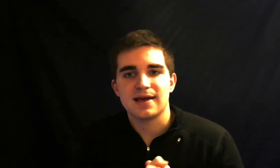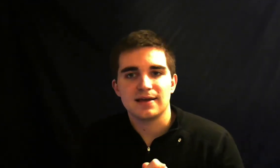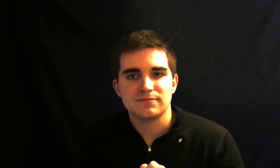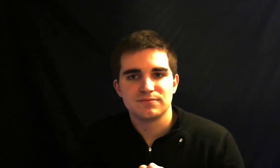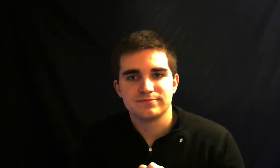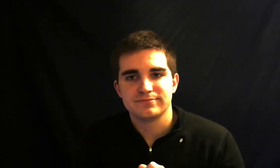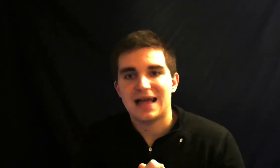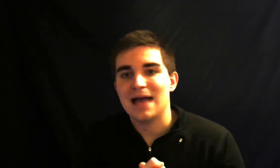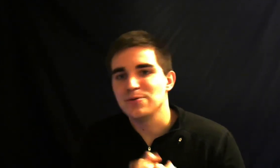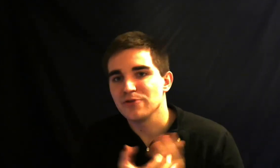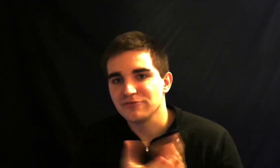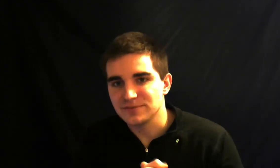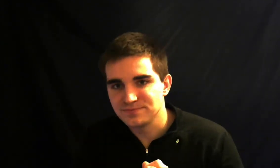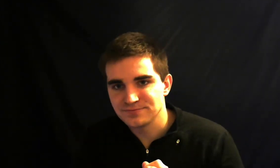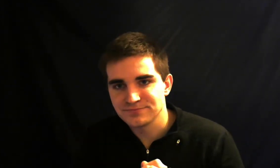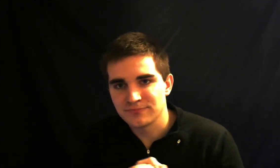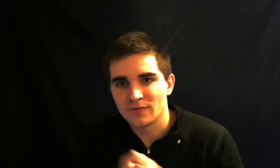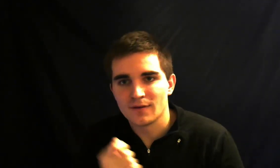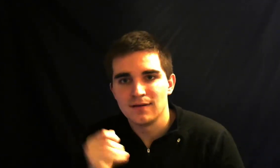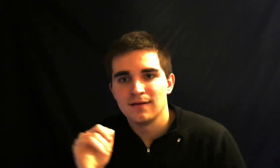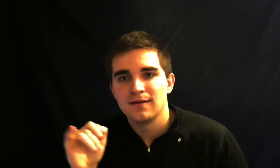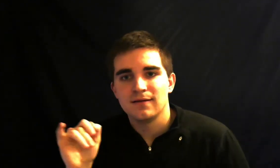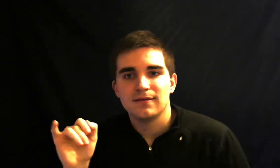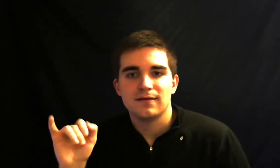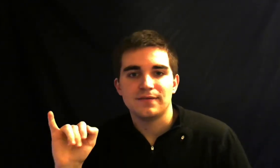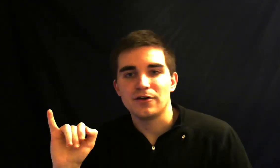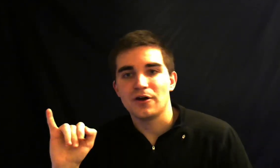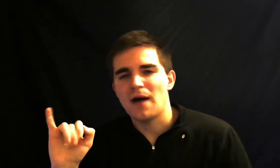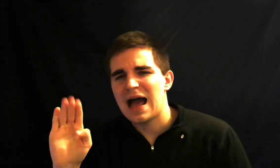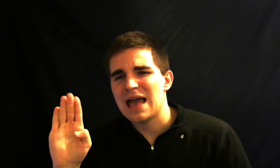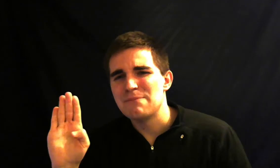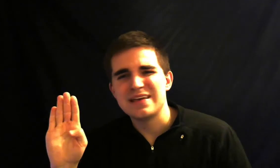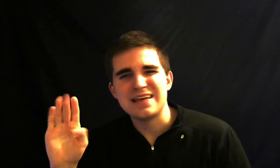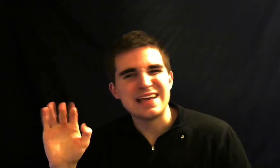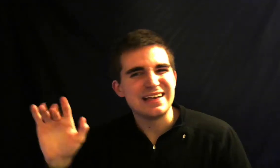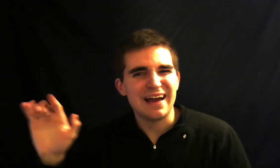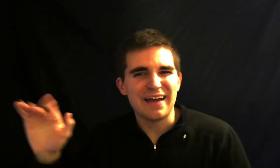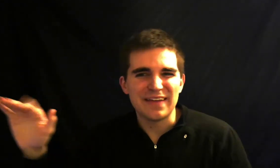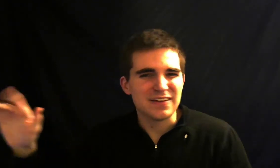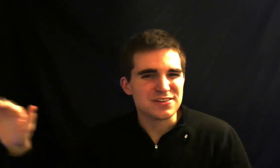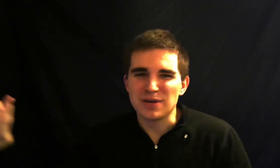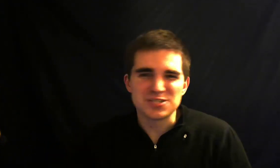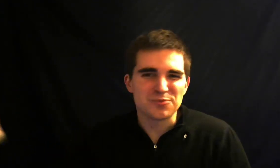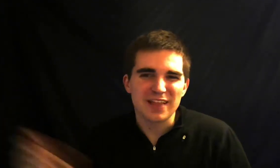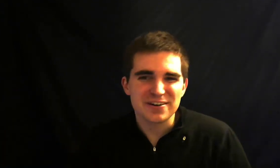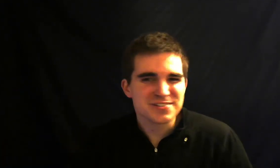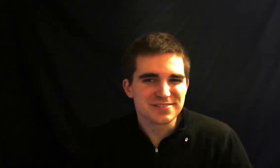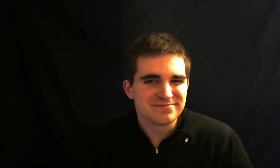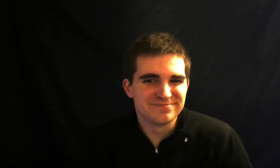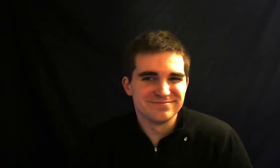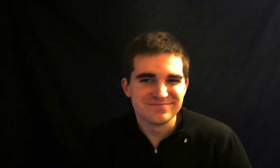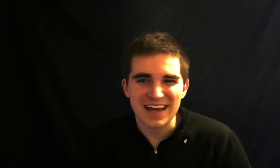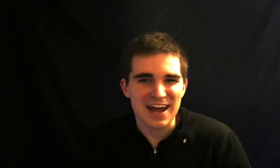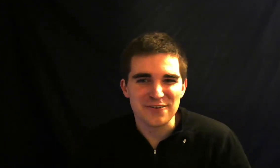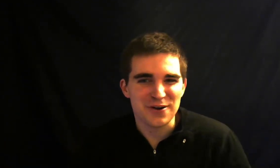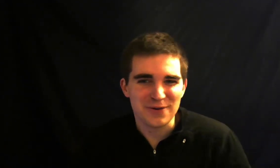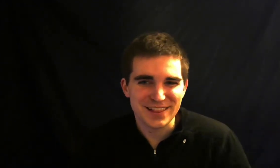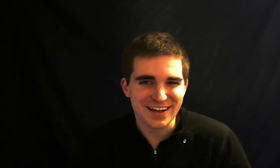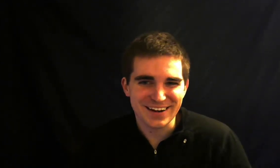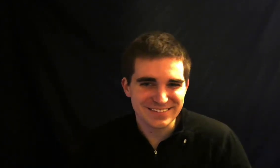ibuprofen IB and then there's a bunch more letters and I don't know what they are